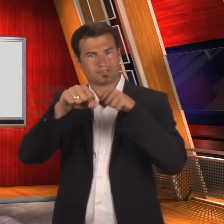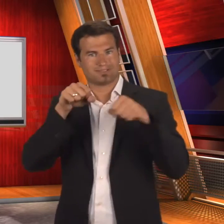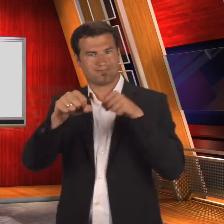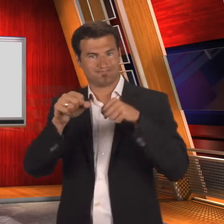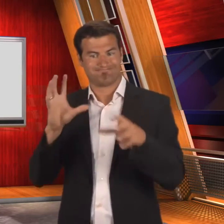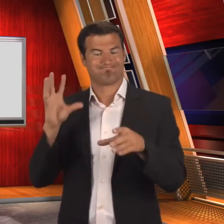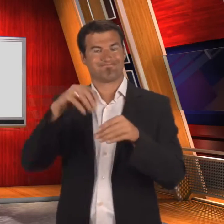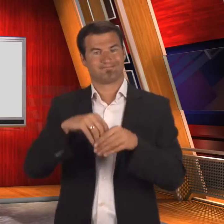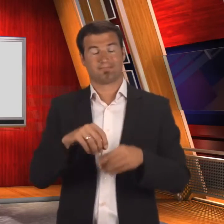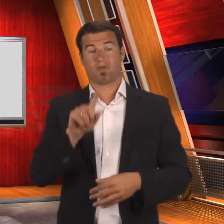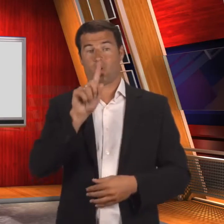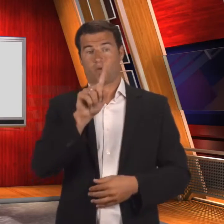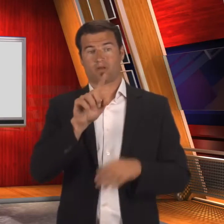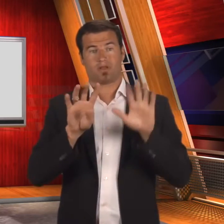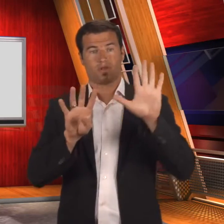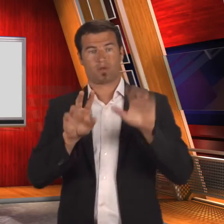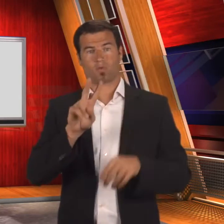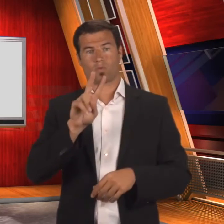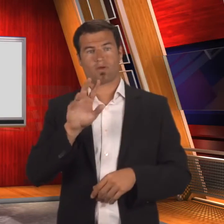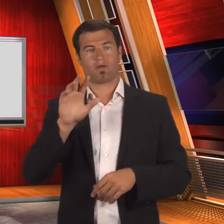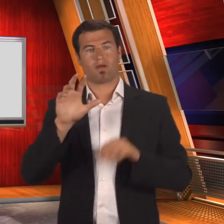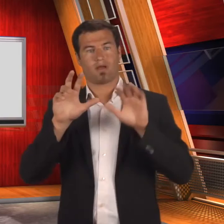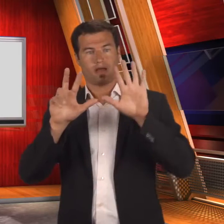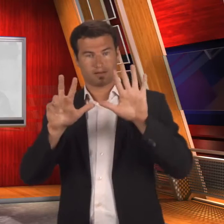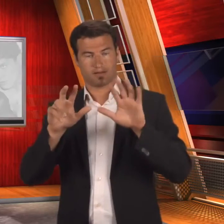an Italian boxer who competed in the 1928